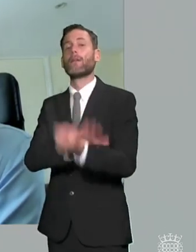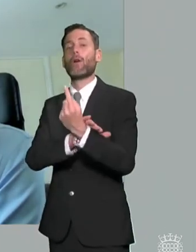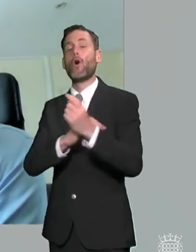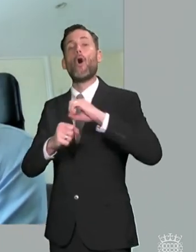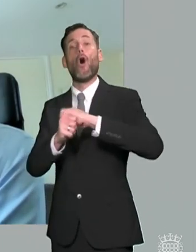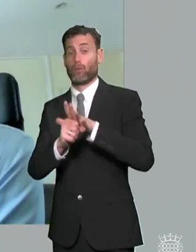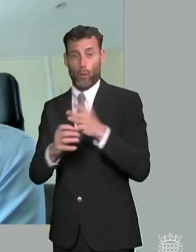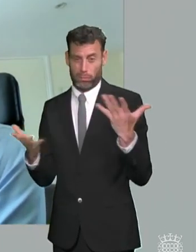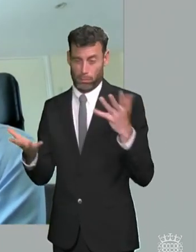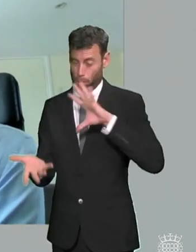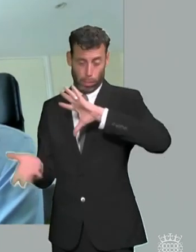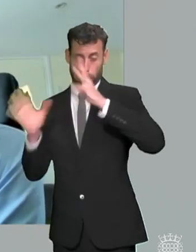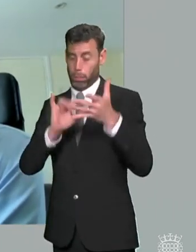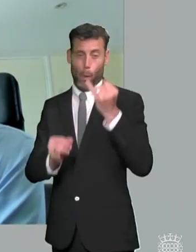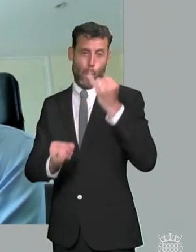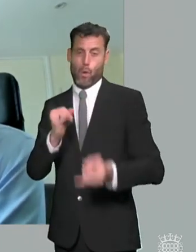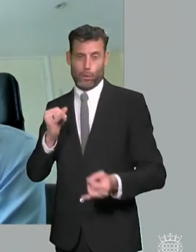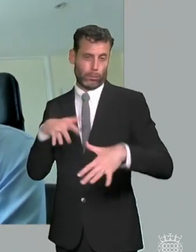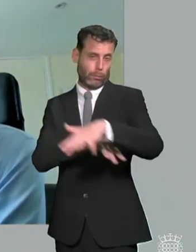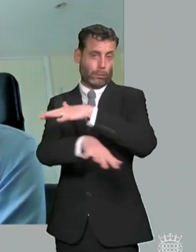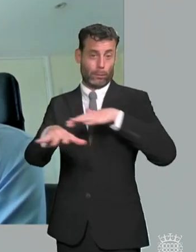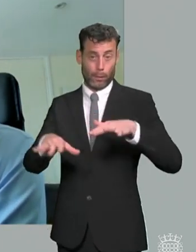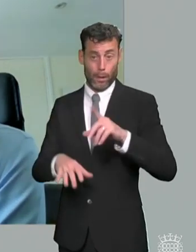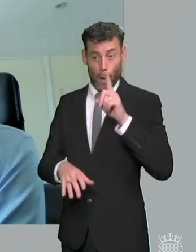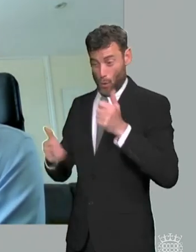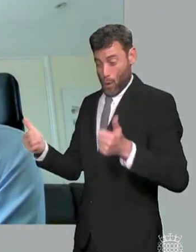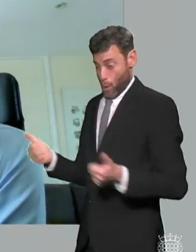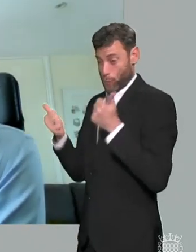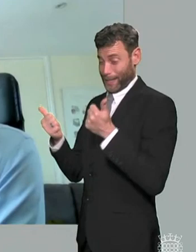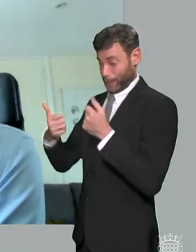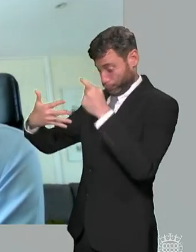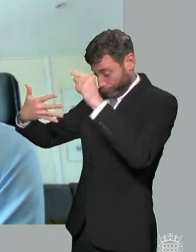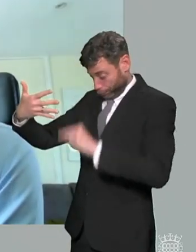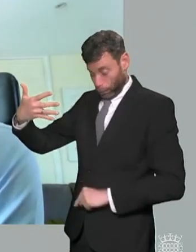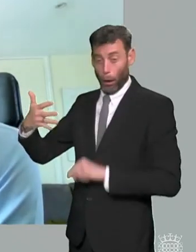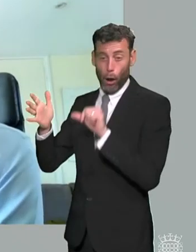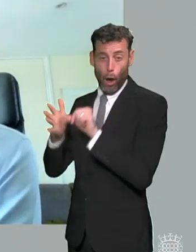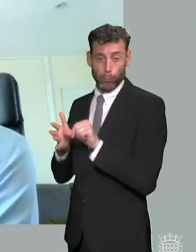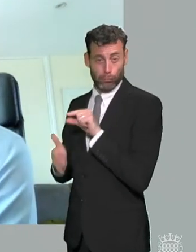during the pandemic exacerbated existing harms so we've got lots and lots and lots of evidence of